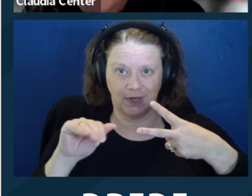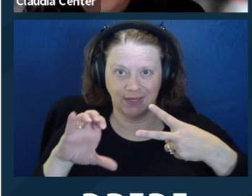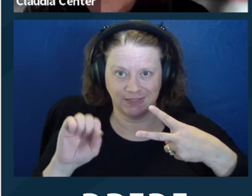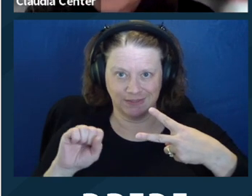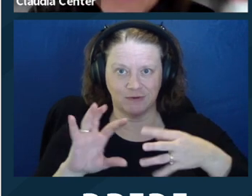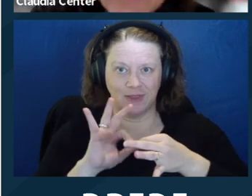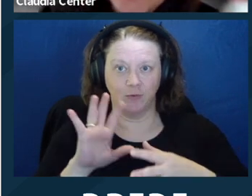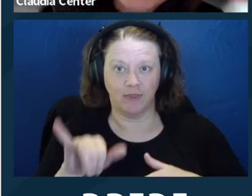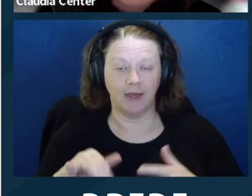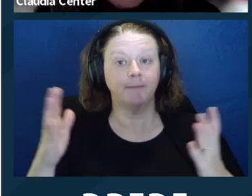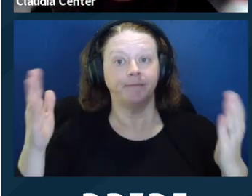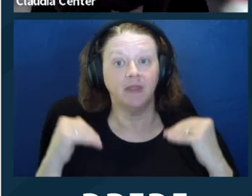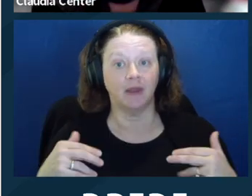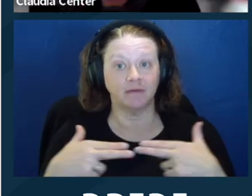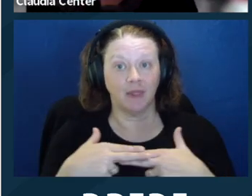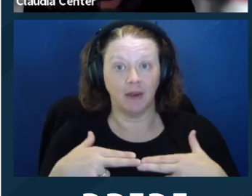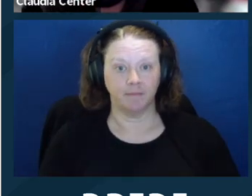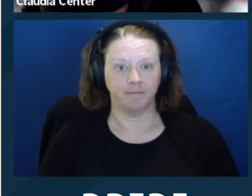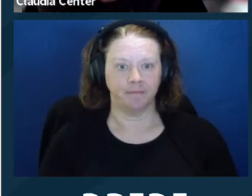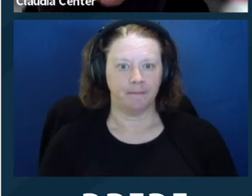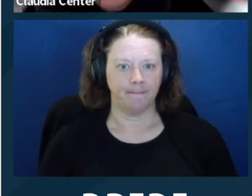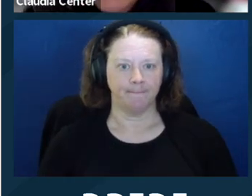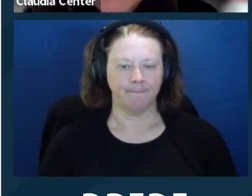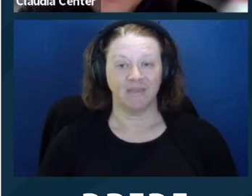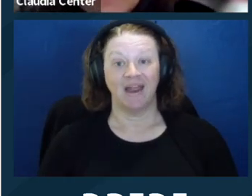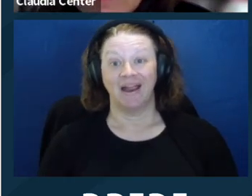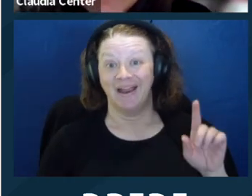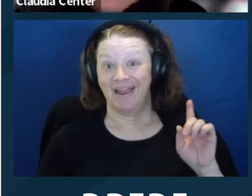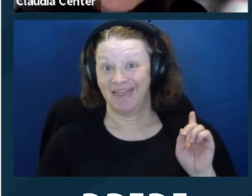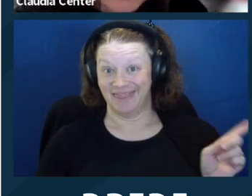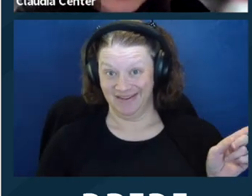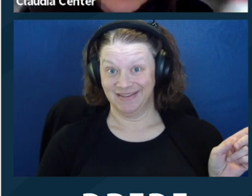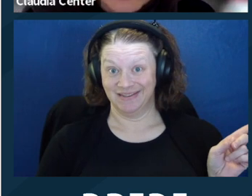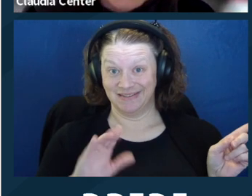panic attack on the other side. So this is from the Colorado Supreme Court